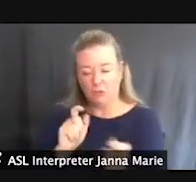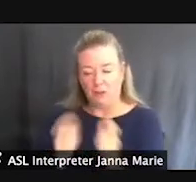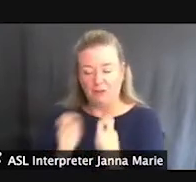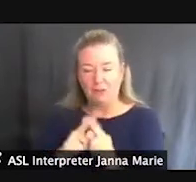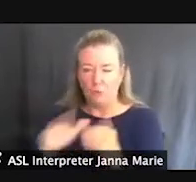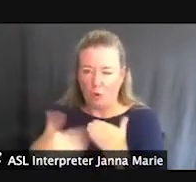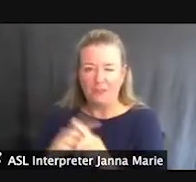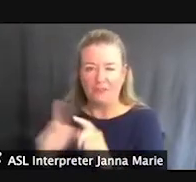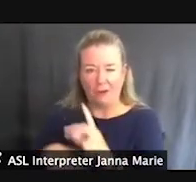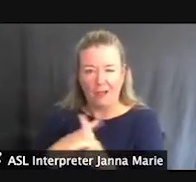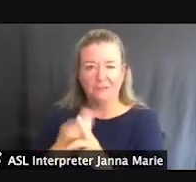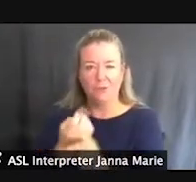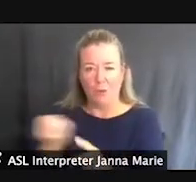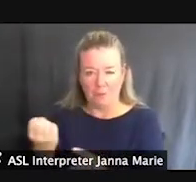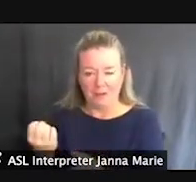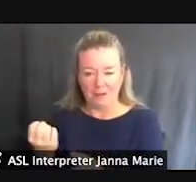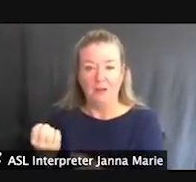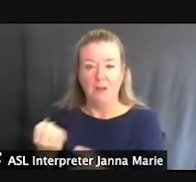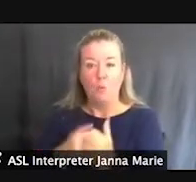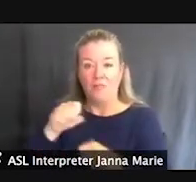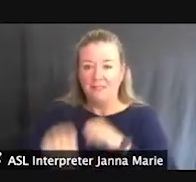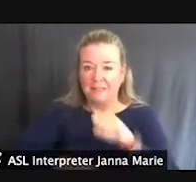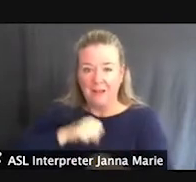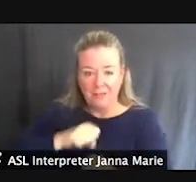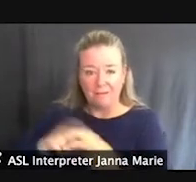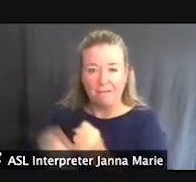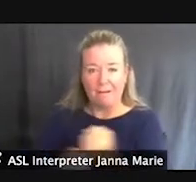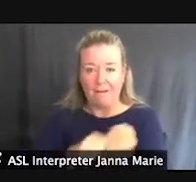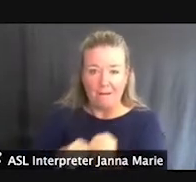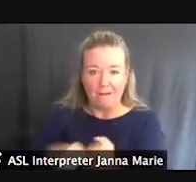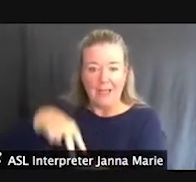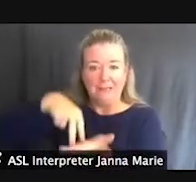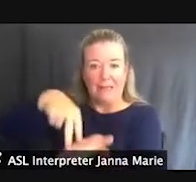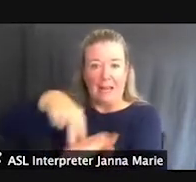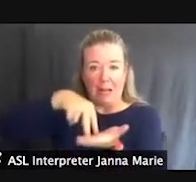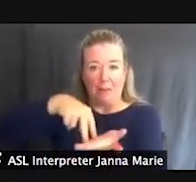You know, could be cycling, kayaks, stand-up paddle boards, with a goal of increasing enjoyment